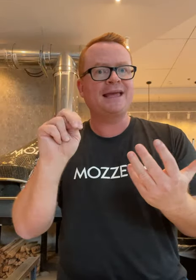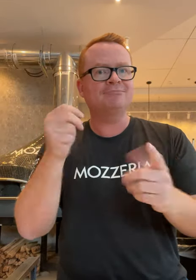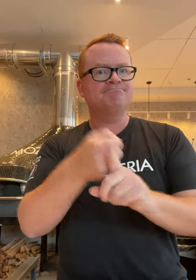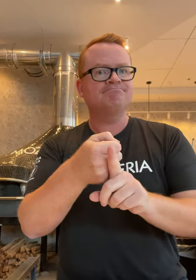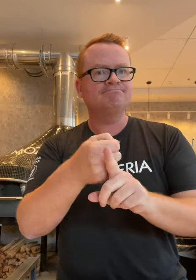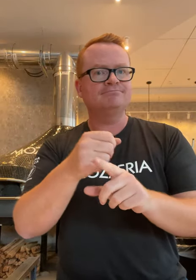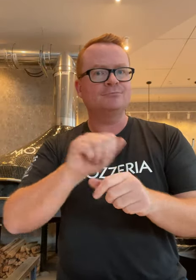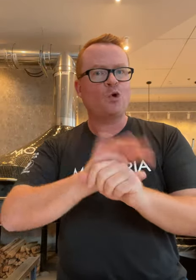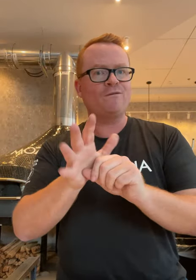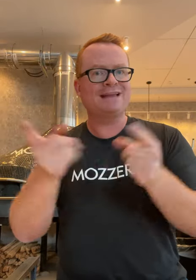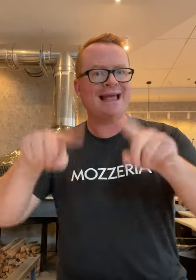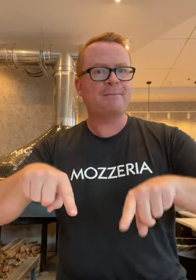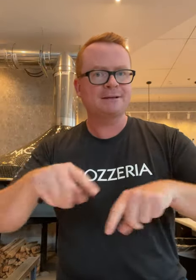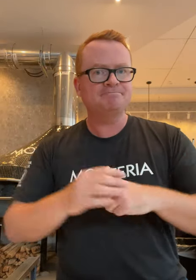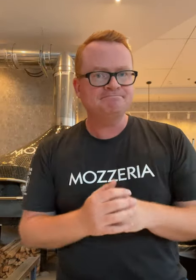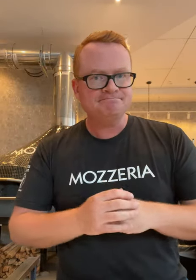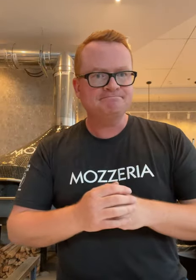Then, COVID happened.